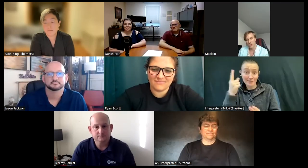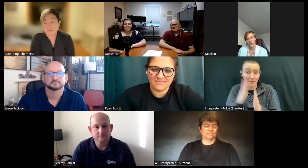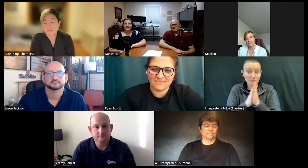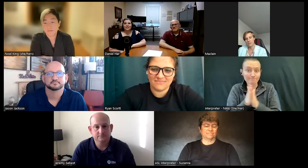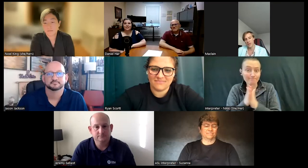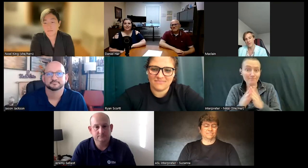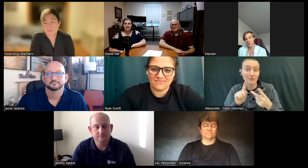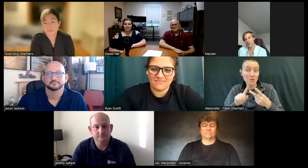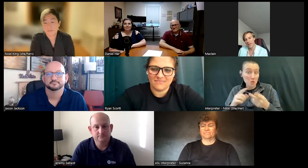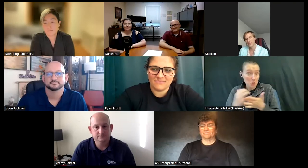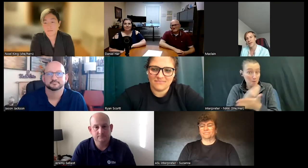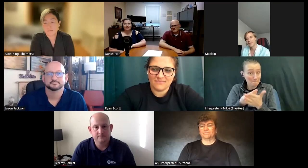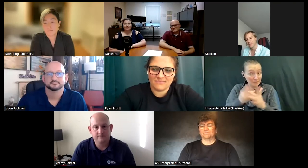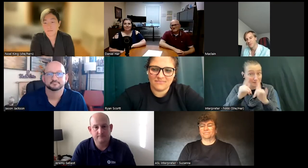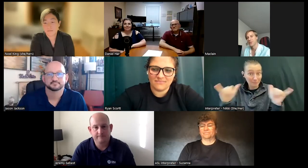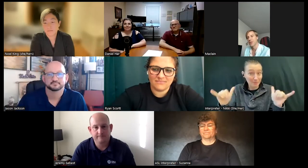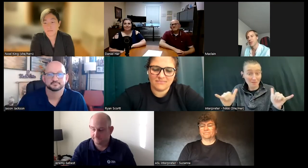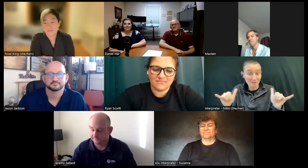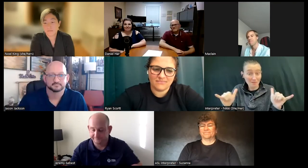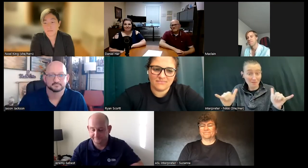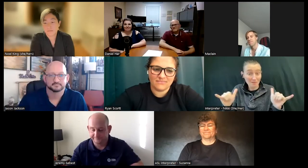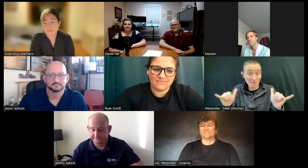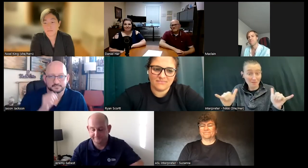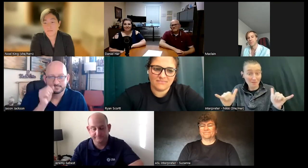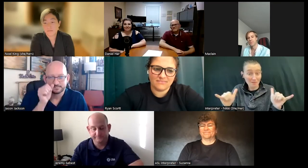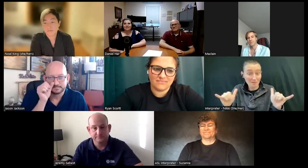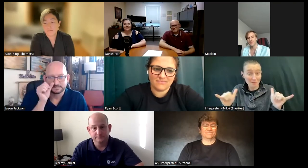doing it you never have to work a day in your life so